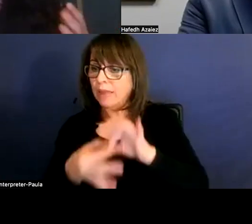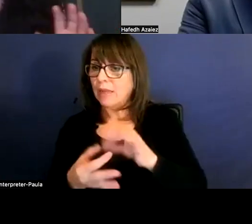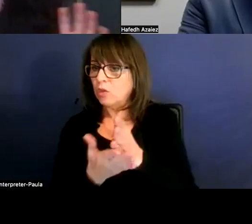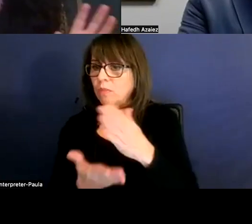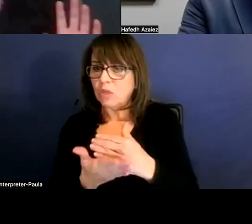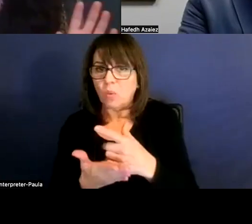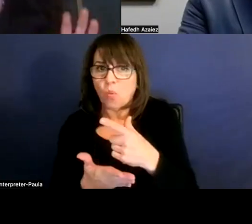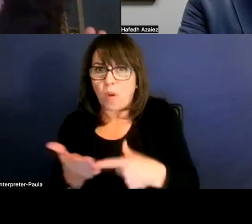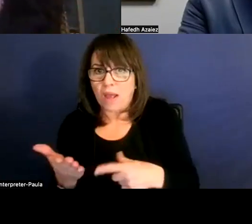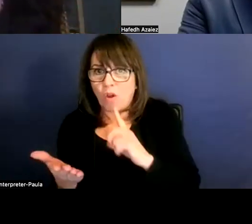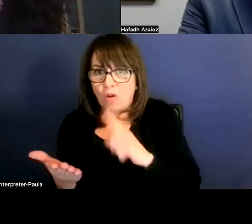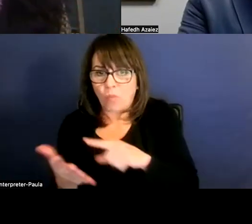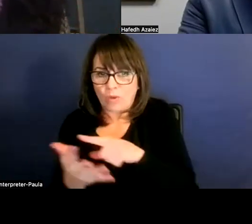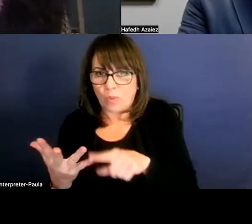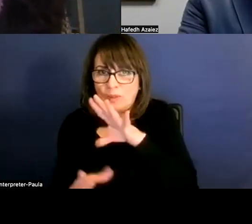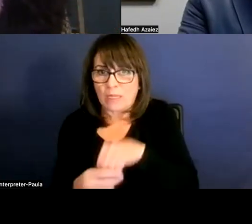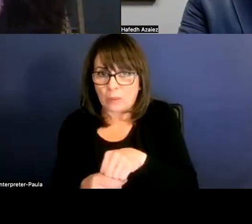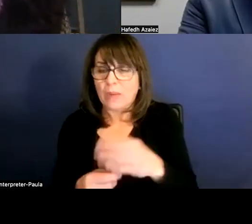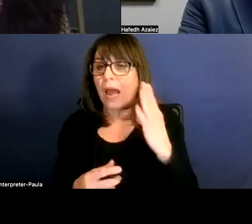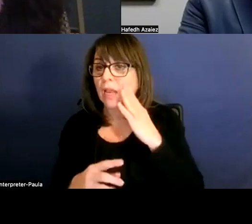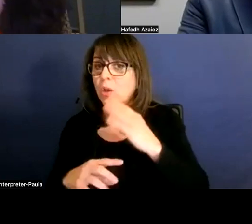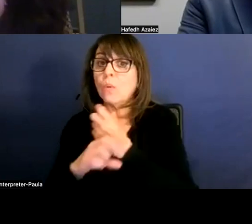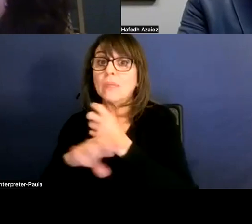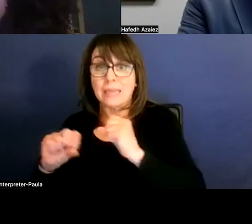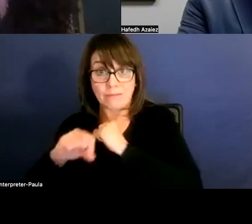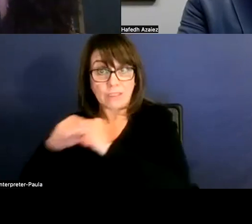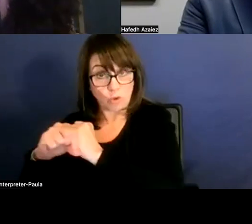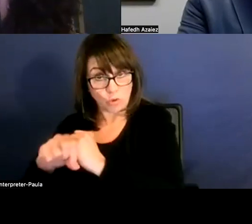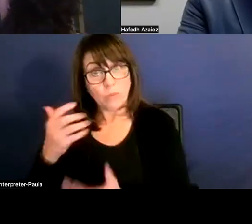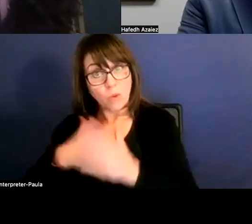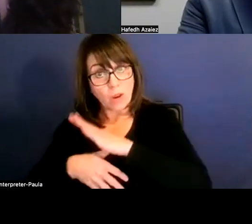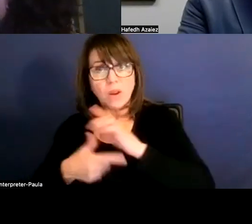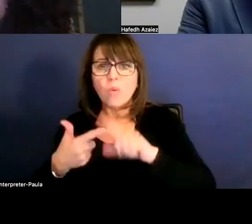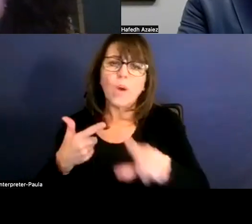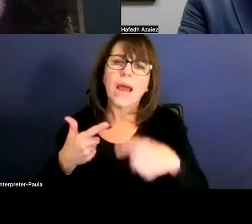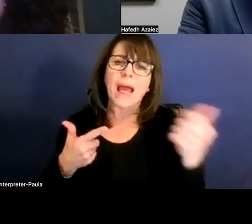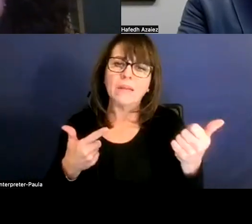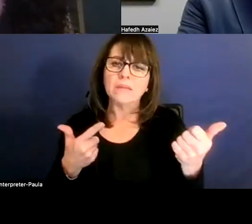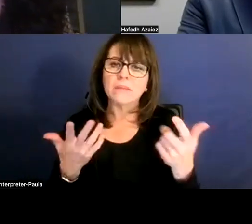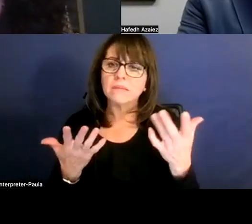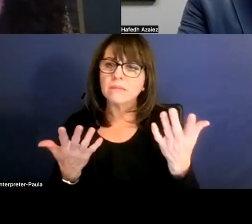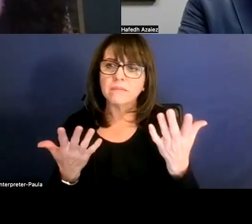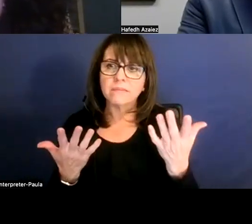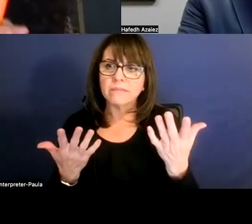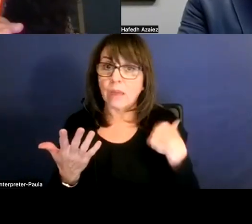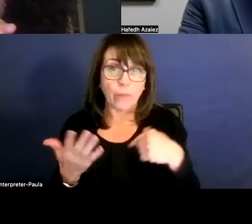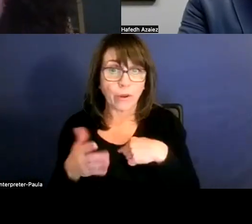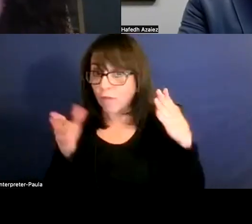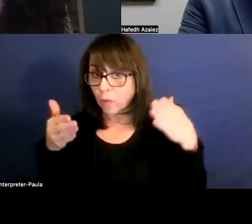What areas do those encompass? I know safety and security is one. Is there anything else that you can add as far as like, is there anything we're focusing on as far as like enrichment